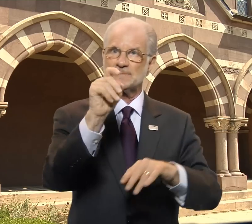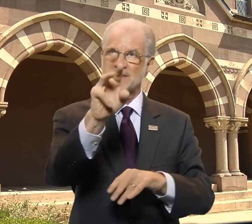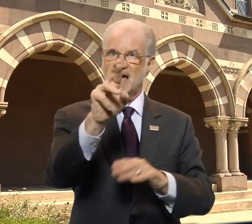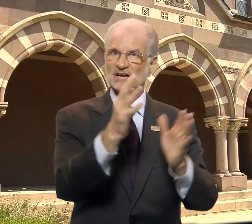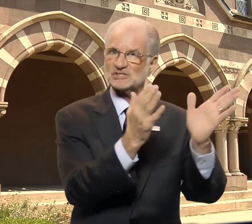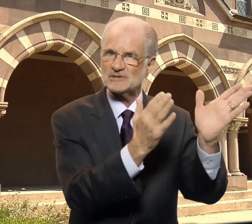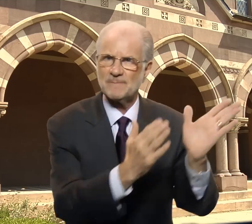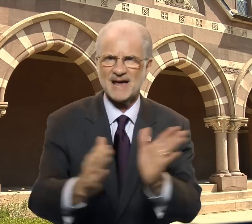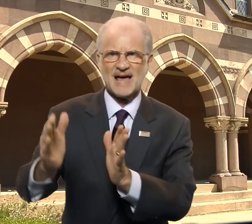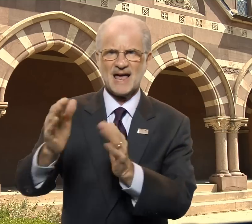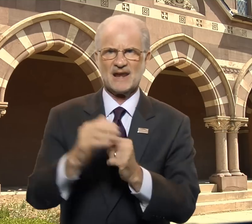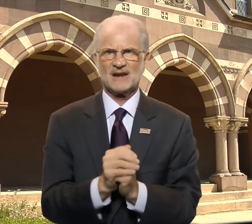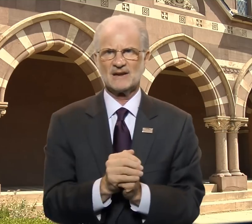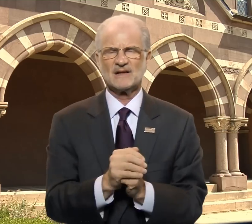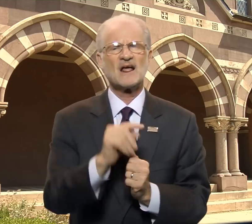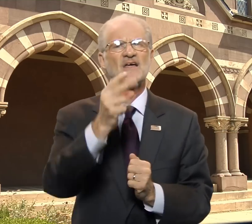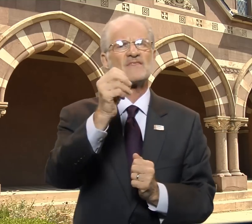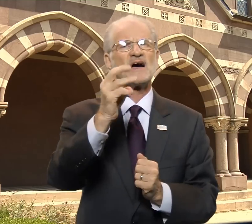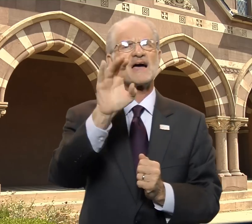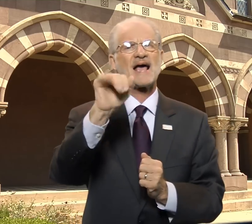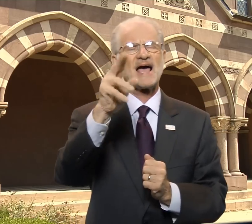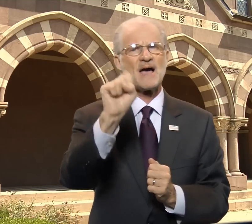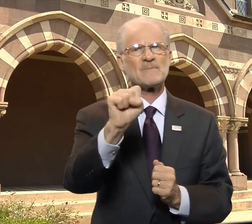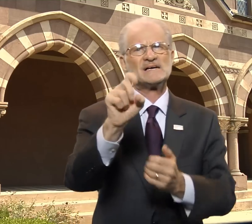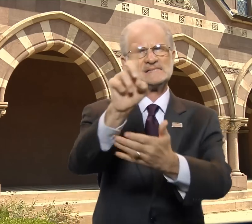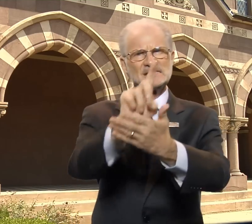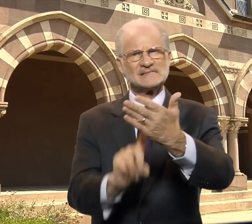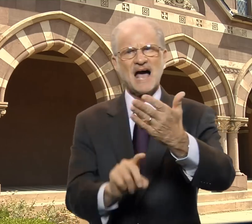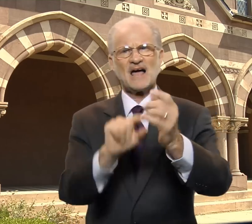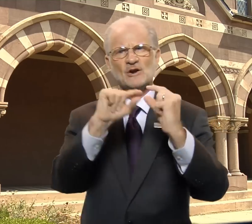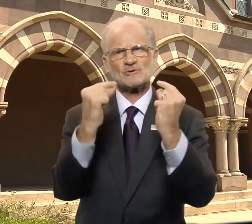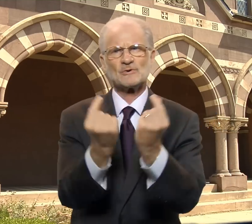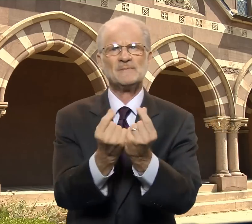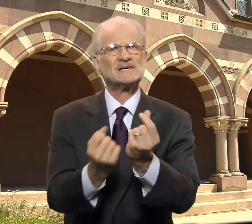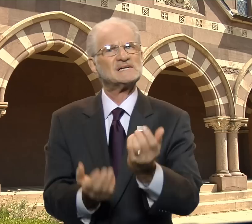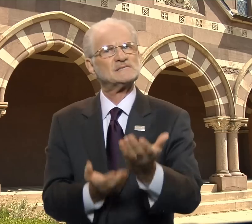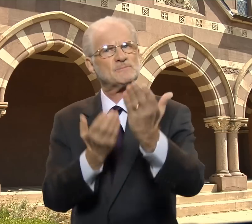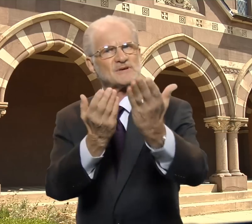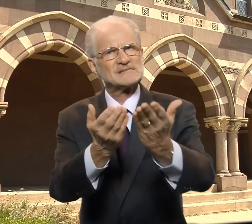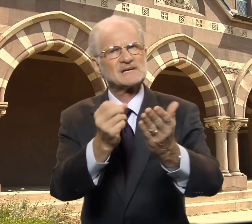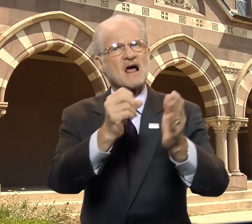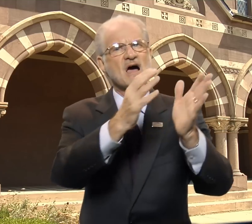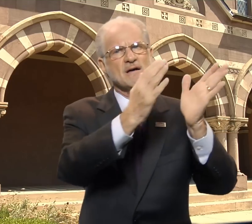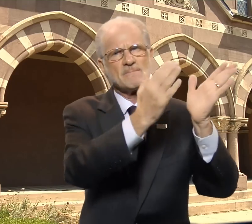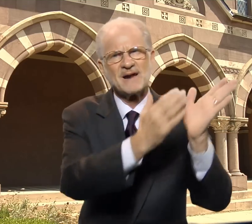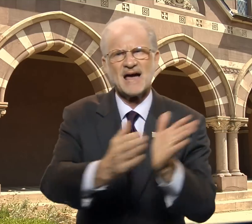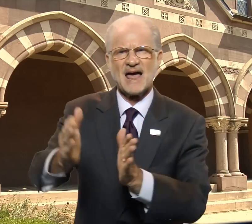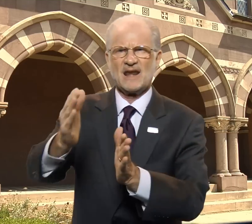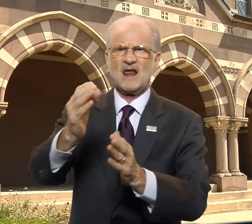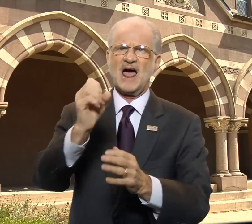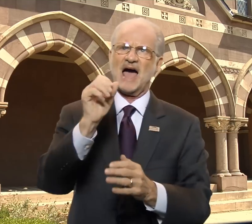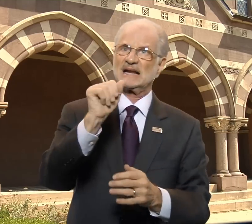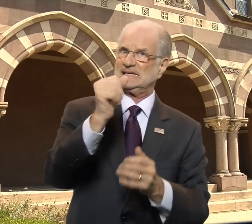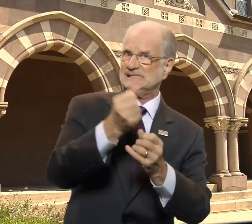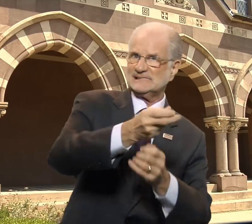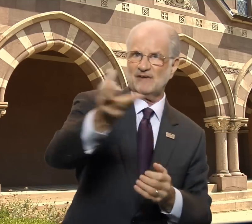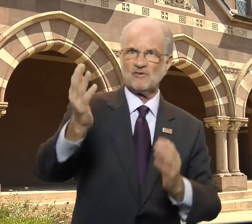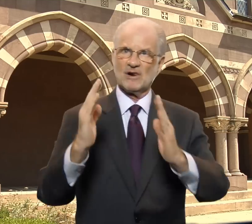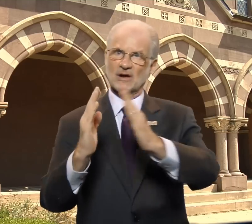The Campus Design group is presenting the plan at several community forums this month